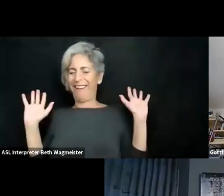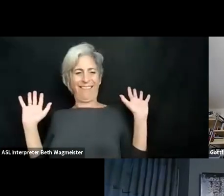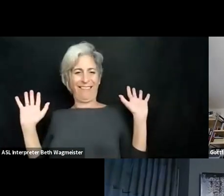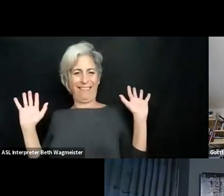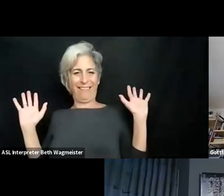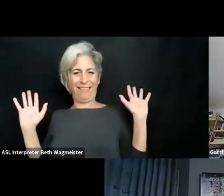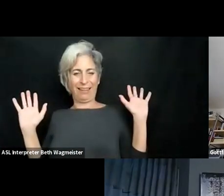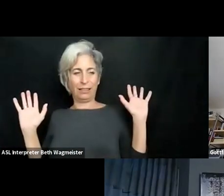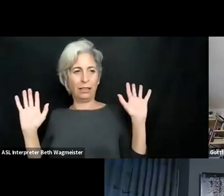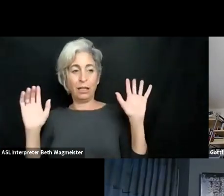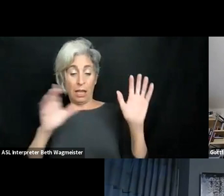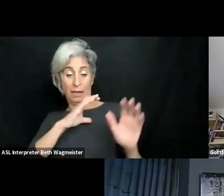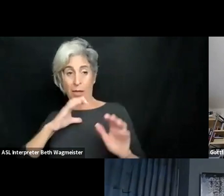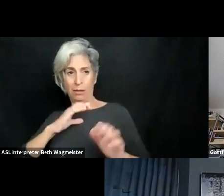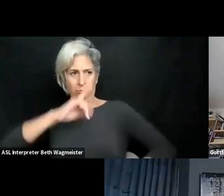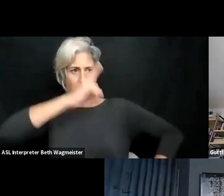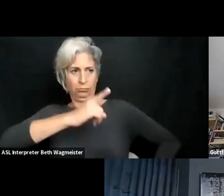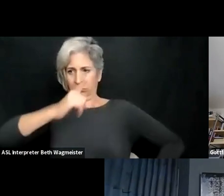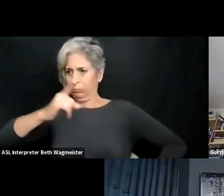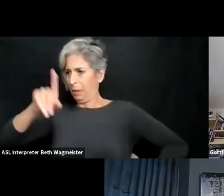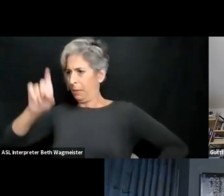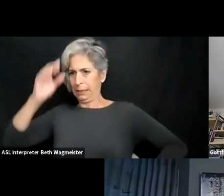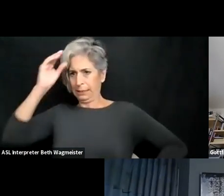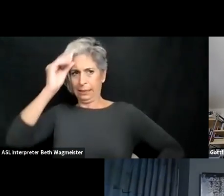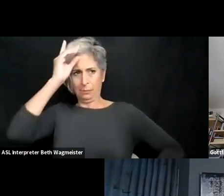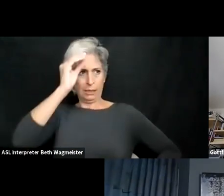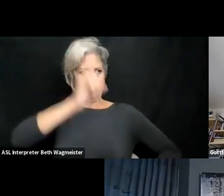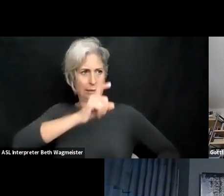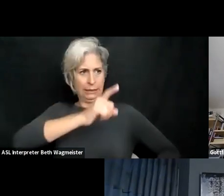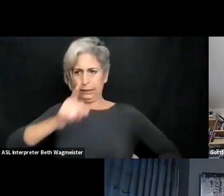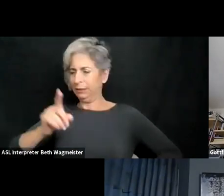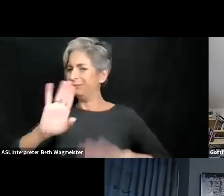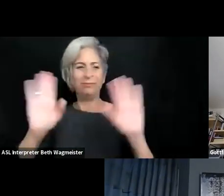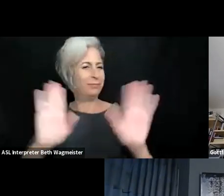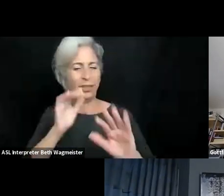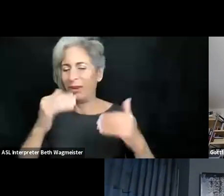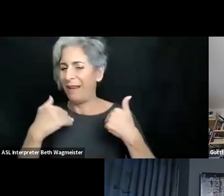Universities, in Germany there is absolute freedom of teaching. So